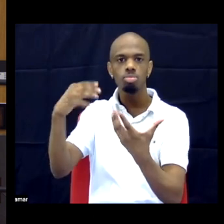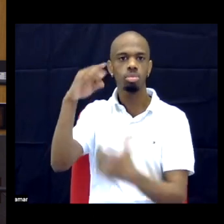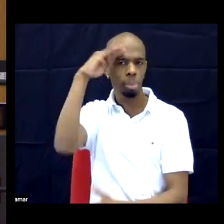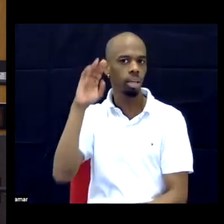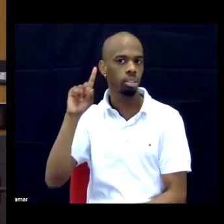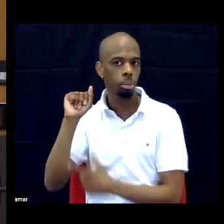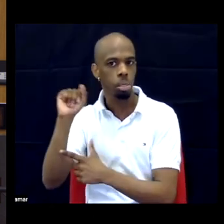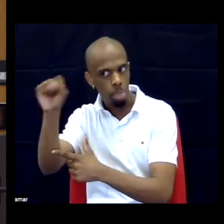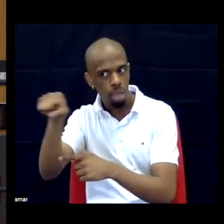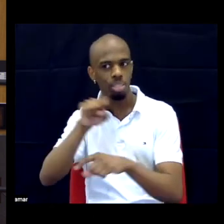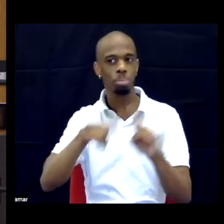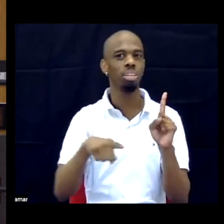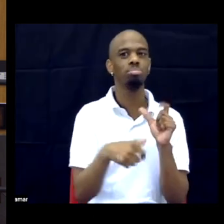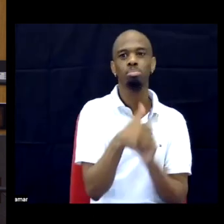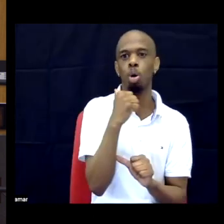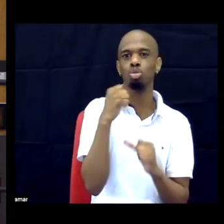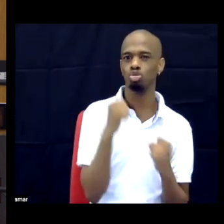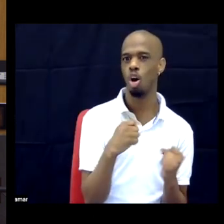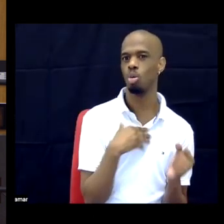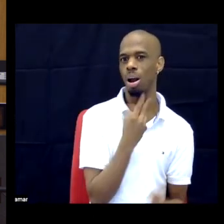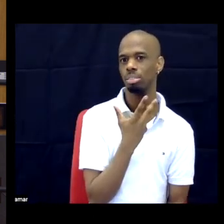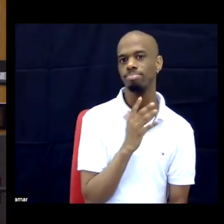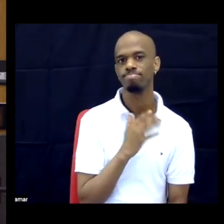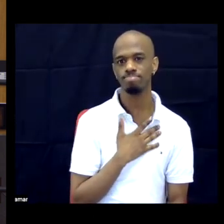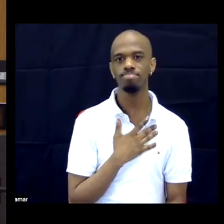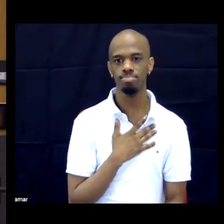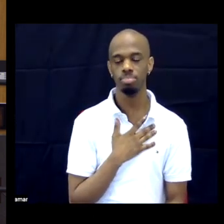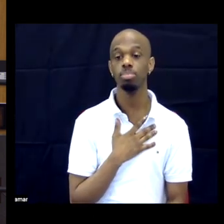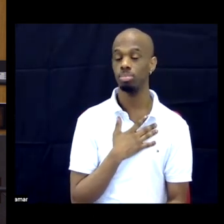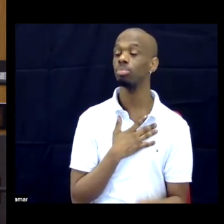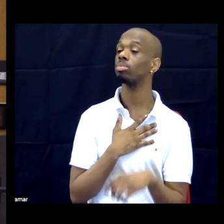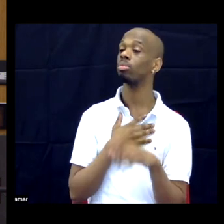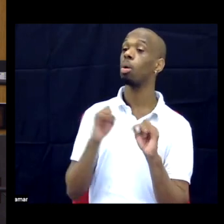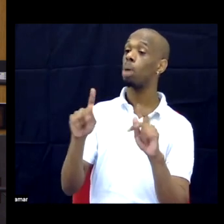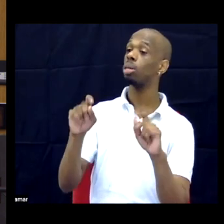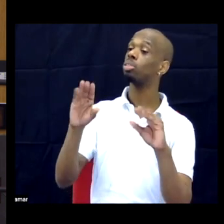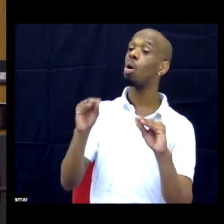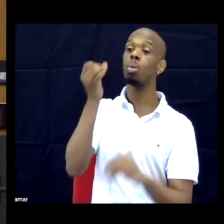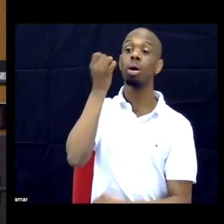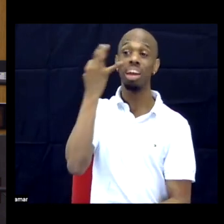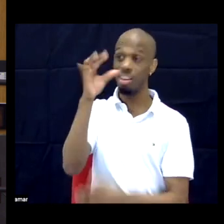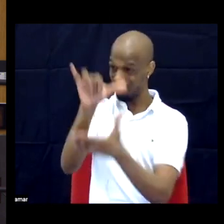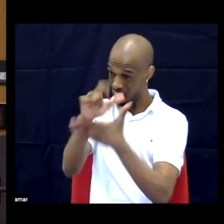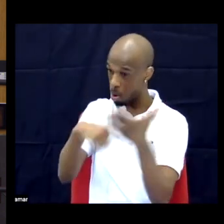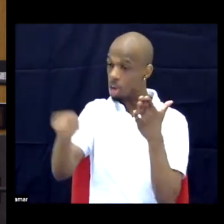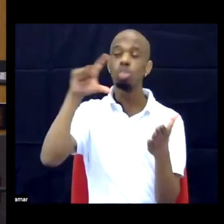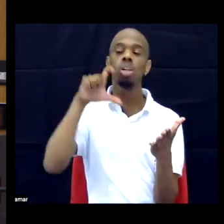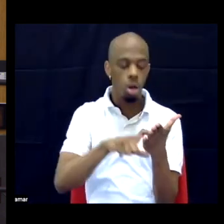I want to come back to the second part of the question. Do you, if so why. And is it lack of equitable access? DR.